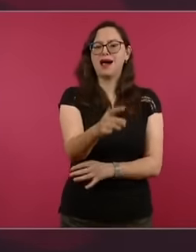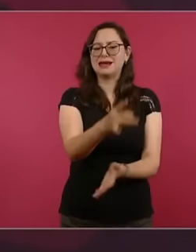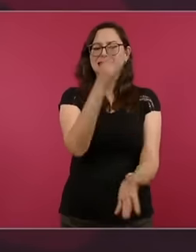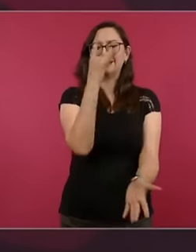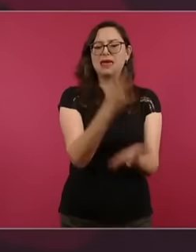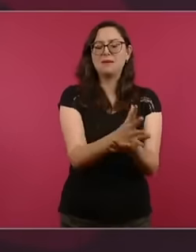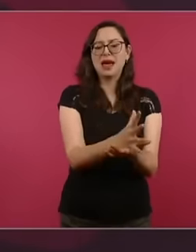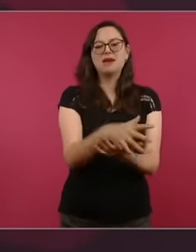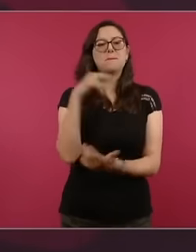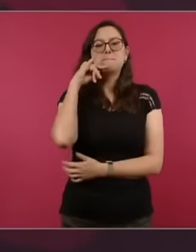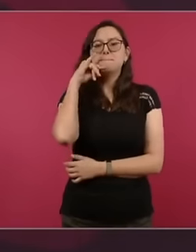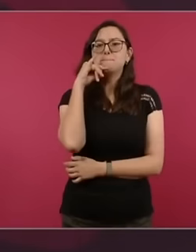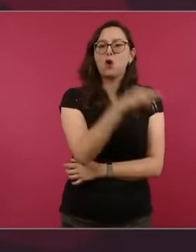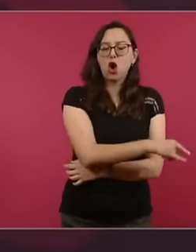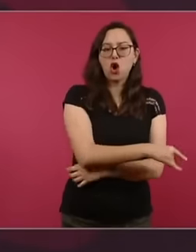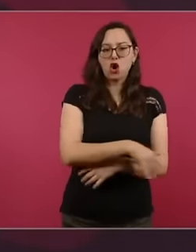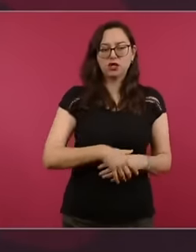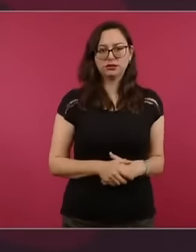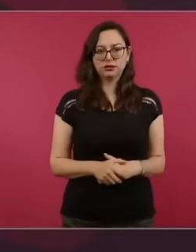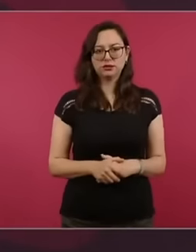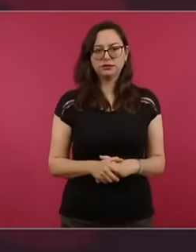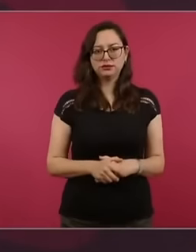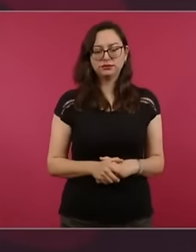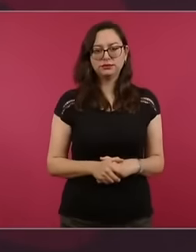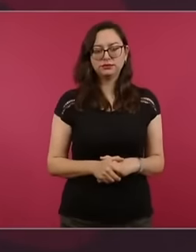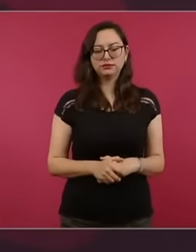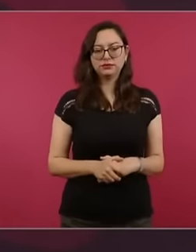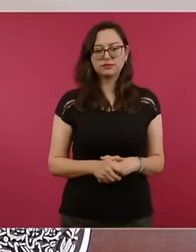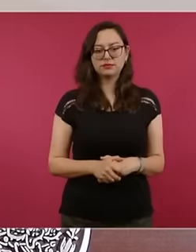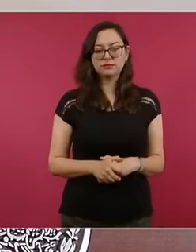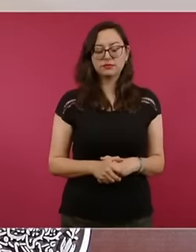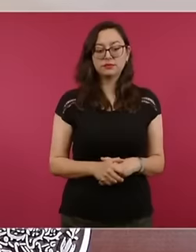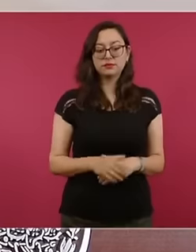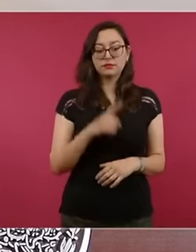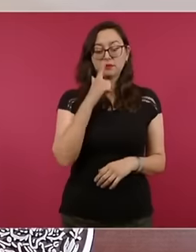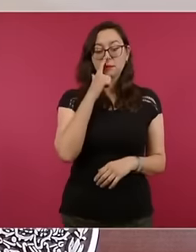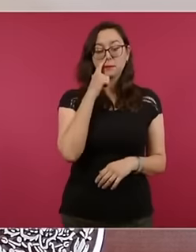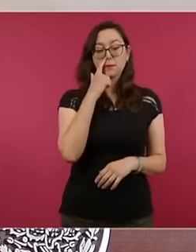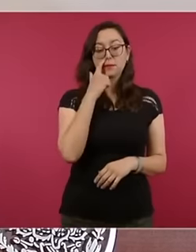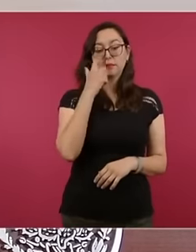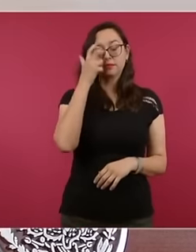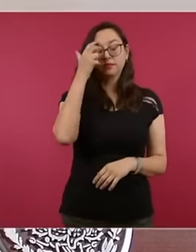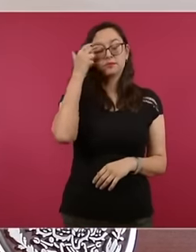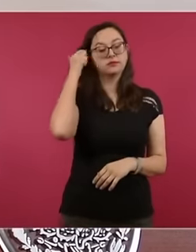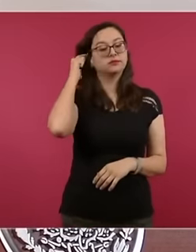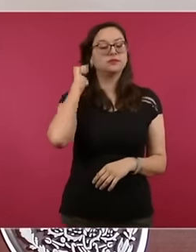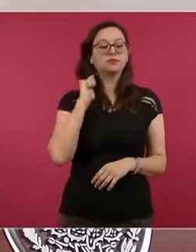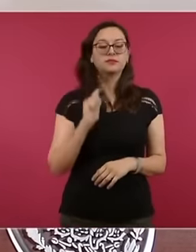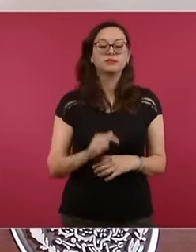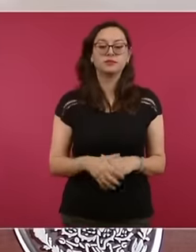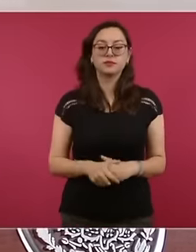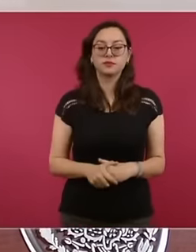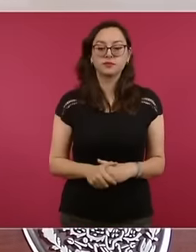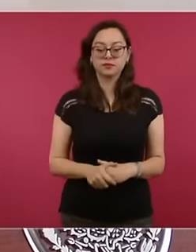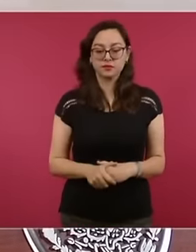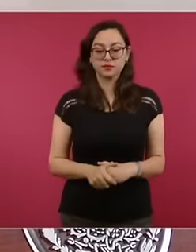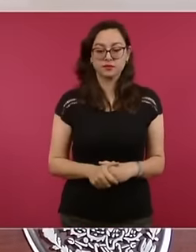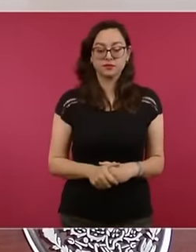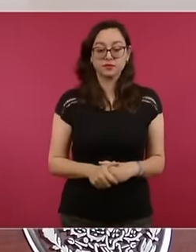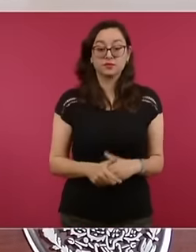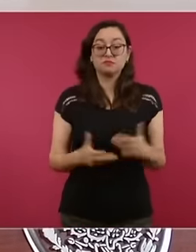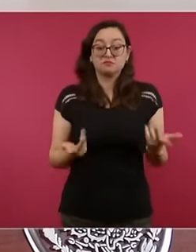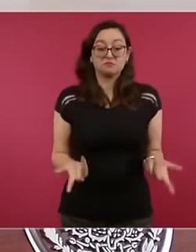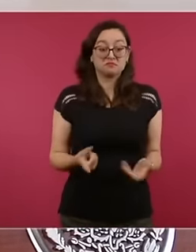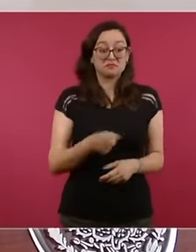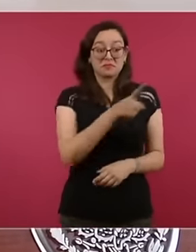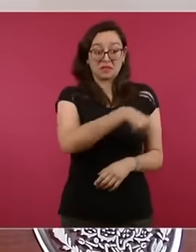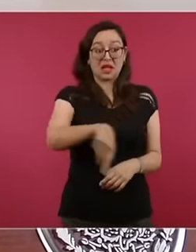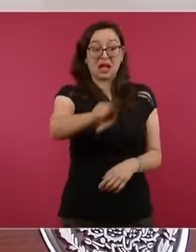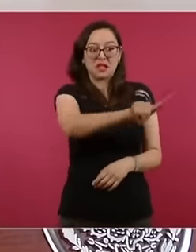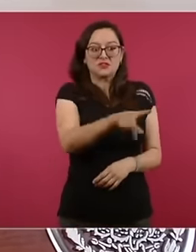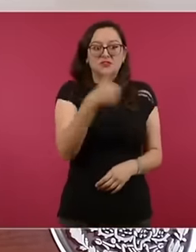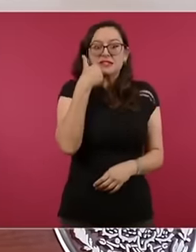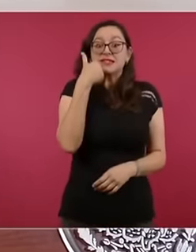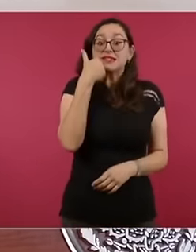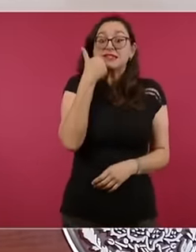hypocritical so they would like us not to talk